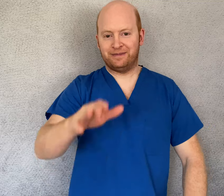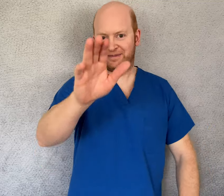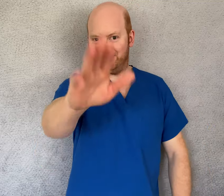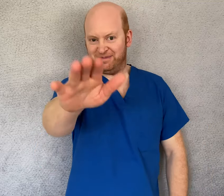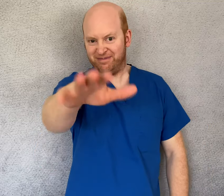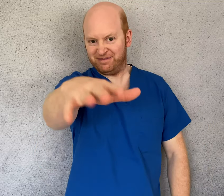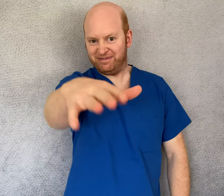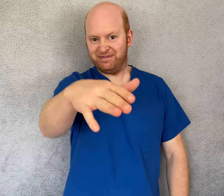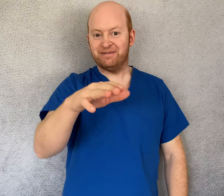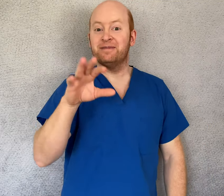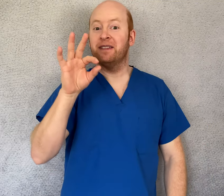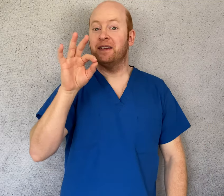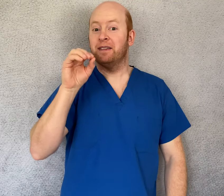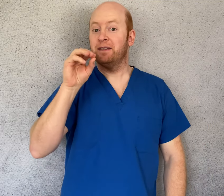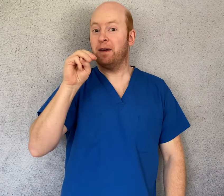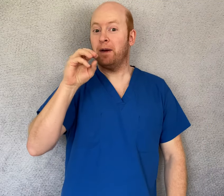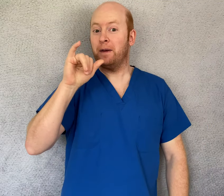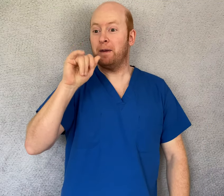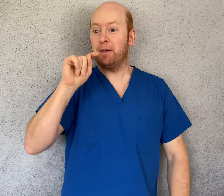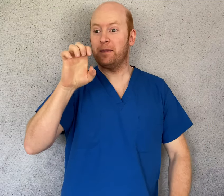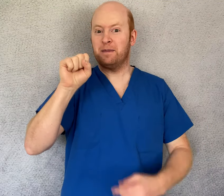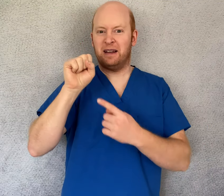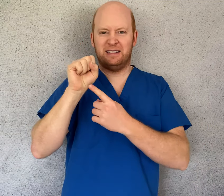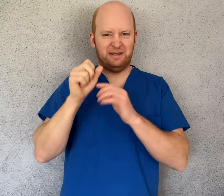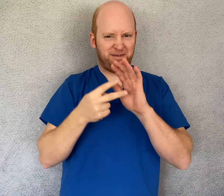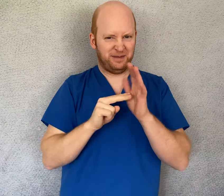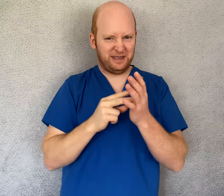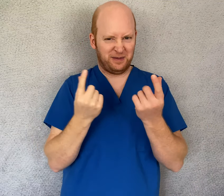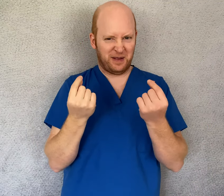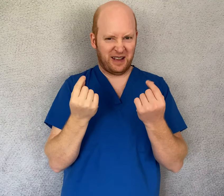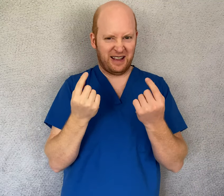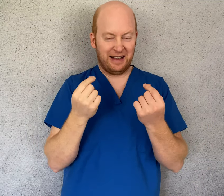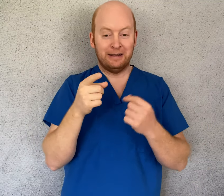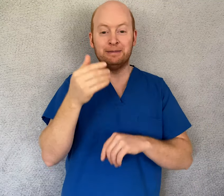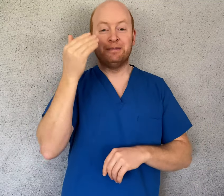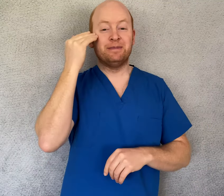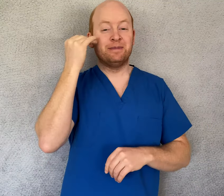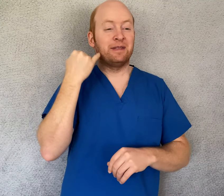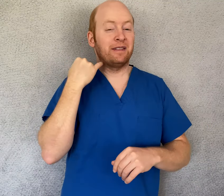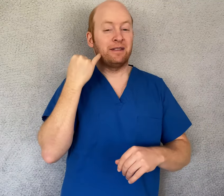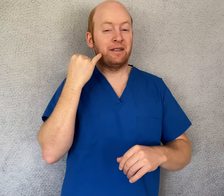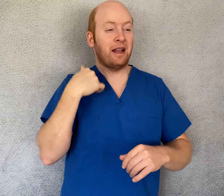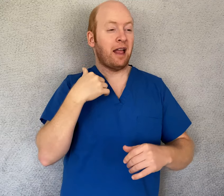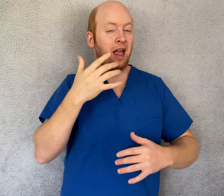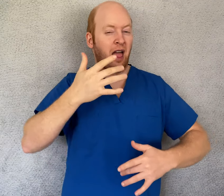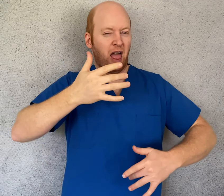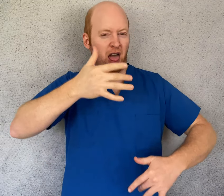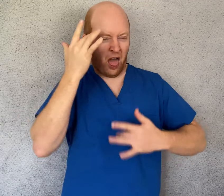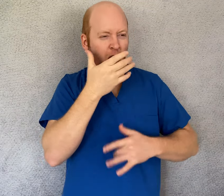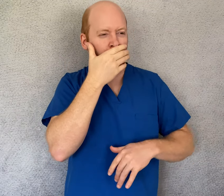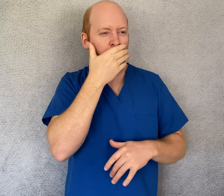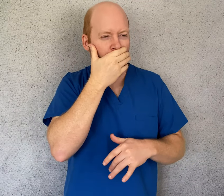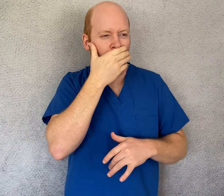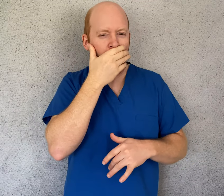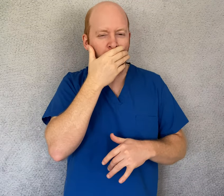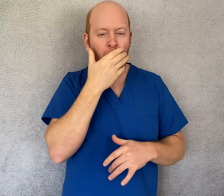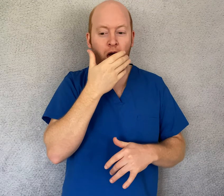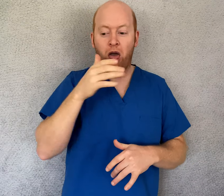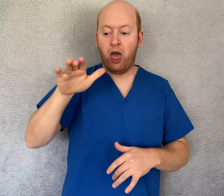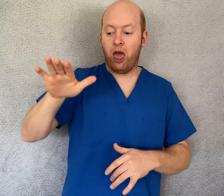Hey there! What are fomites? When we are infected and touch a surface or object